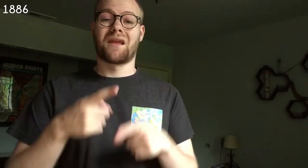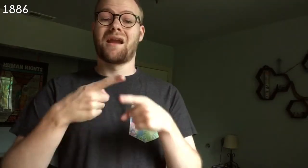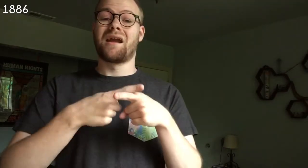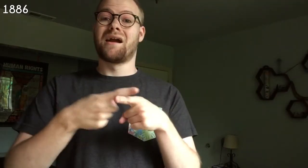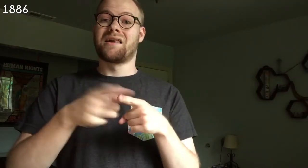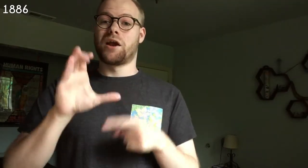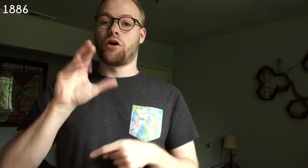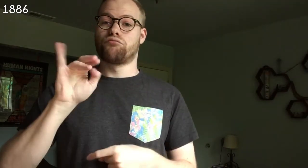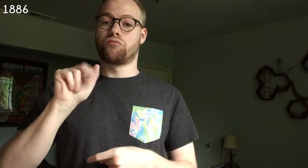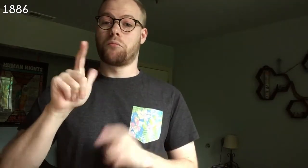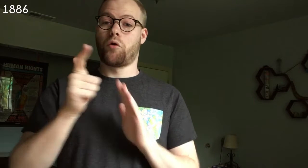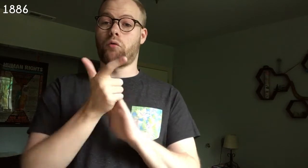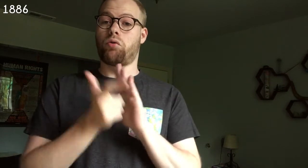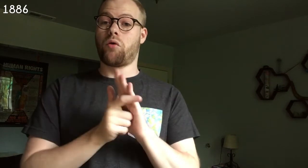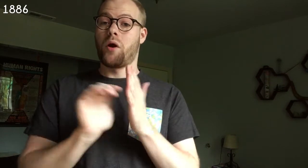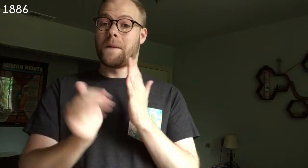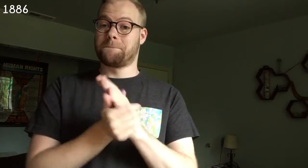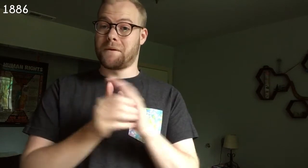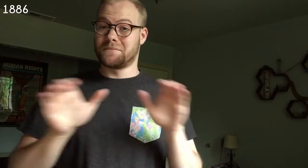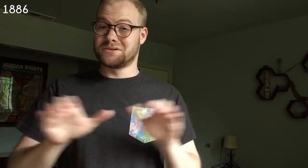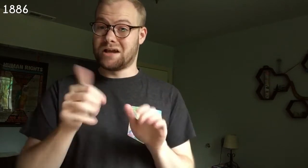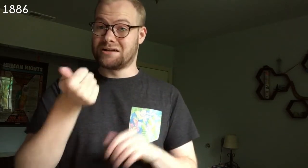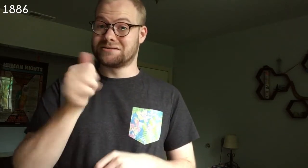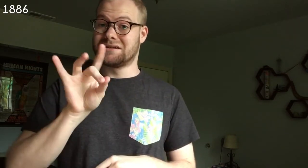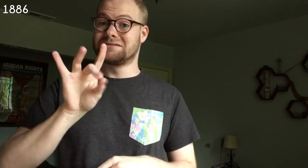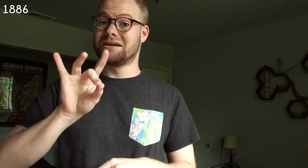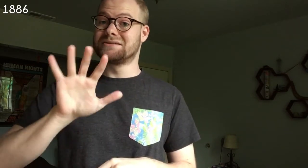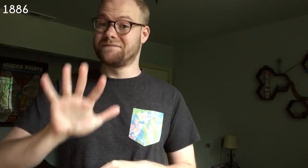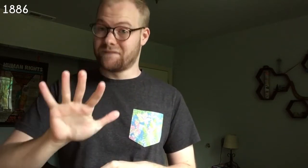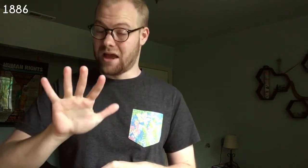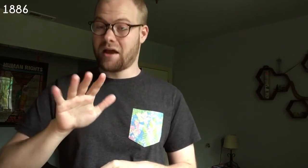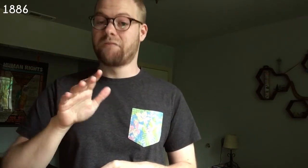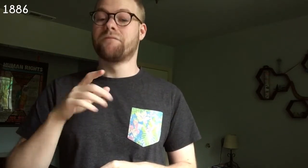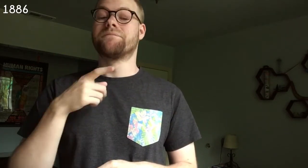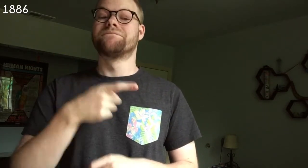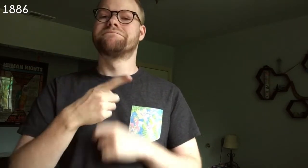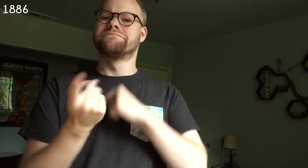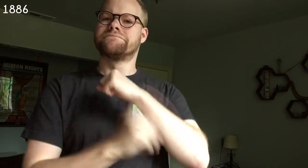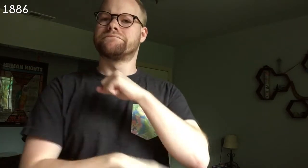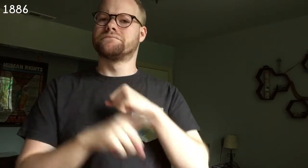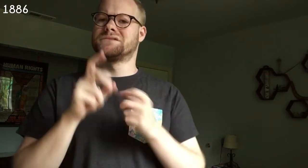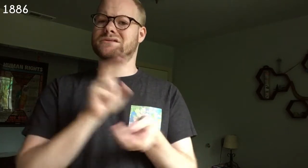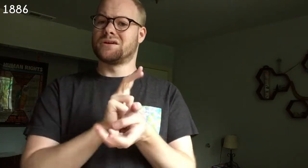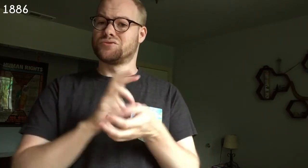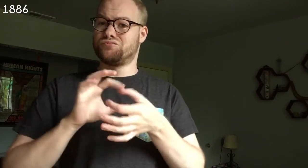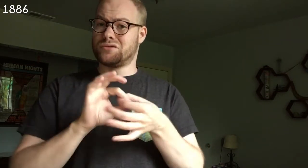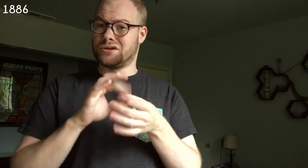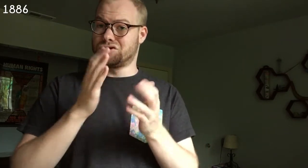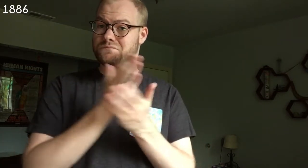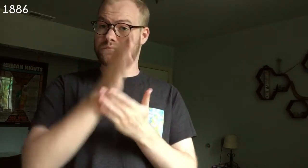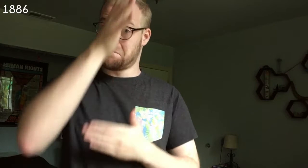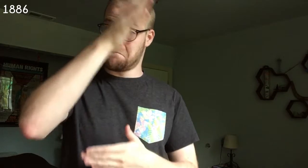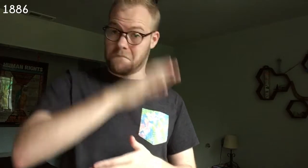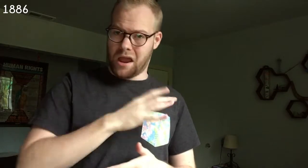1886 In England, the Criminal Law Amendment Act 1885, outlawing sexual relations between men